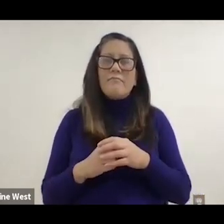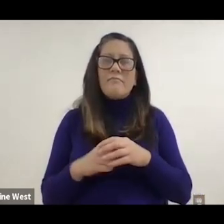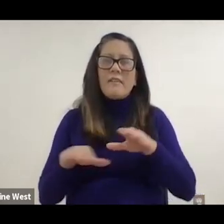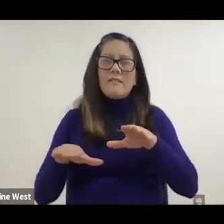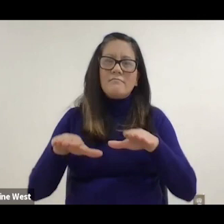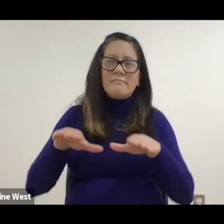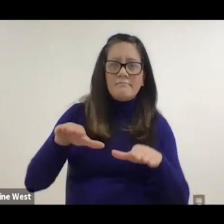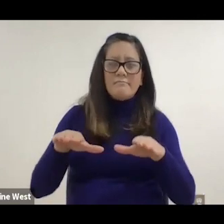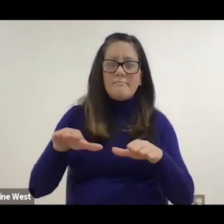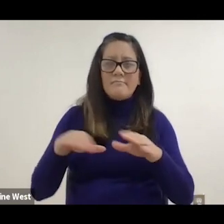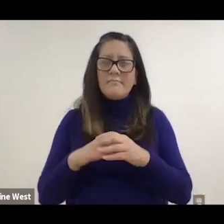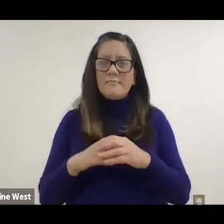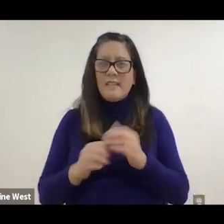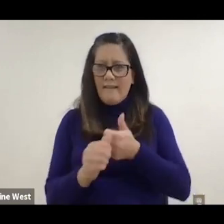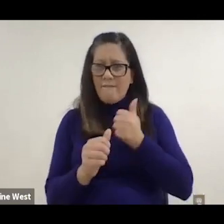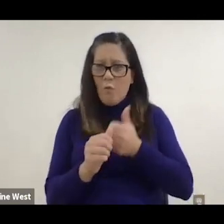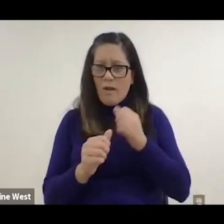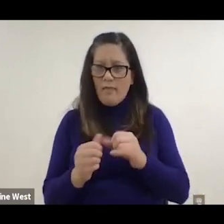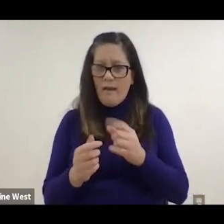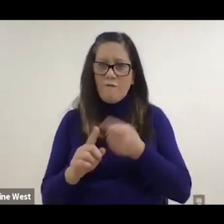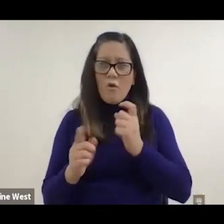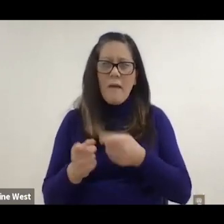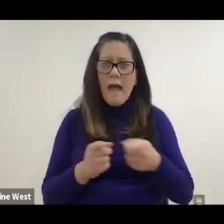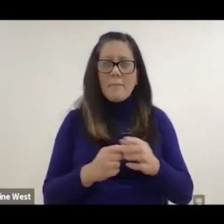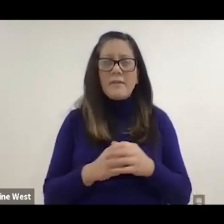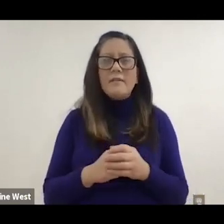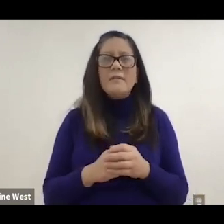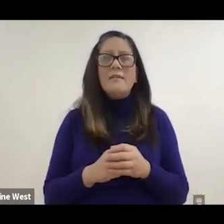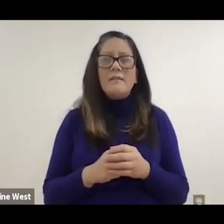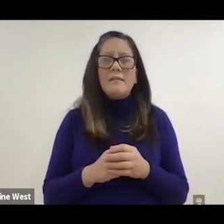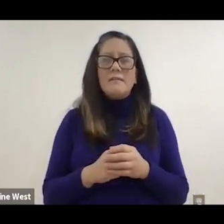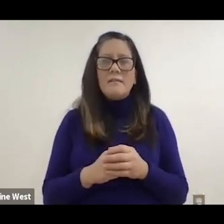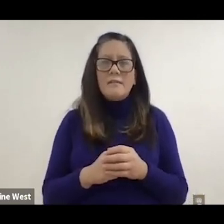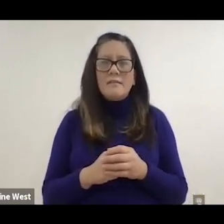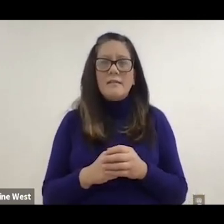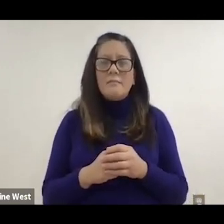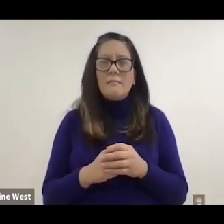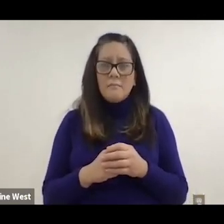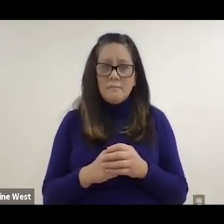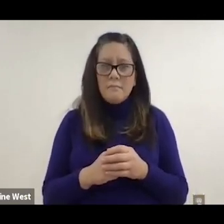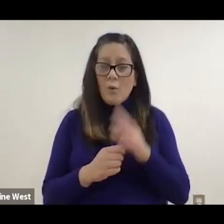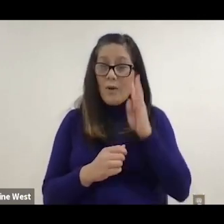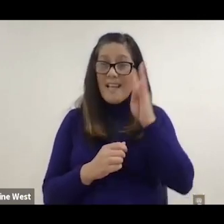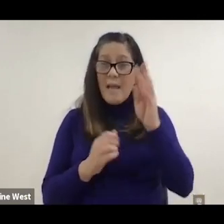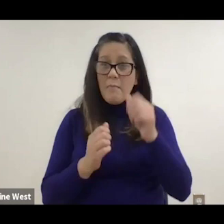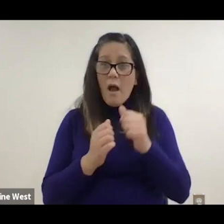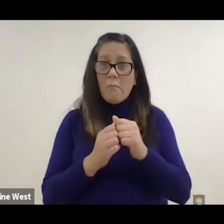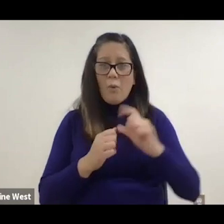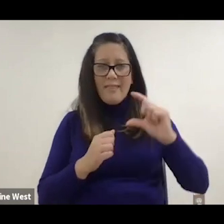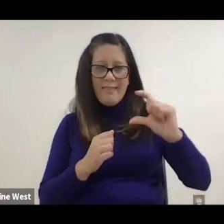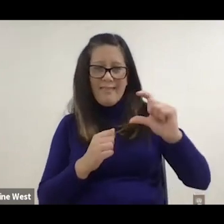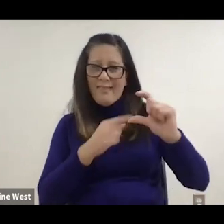want to go to the to the downward side. But so we drop the mechanism called the path lock,